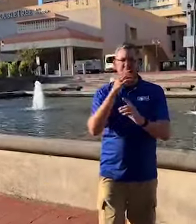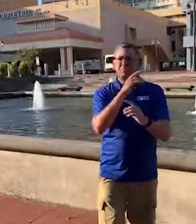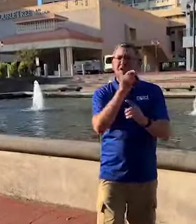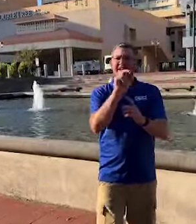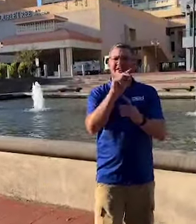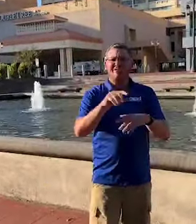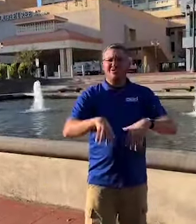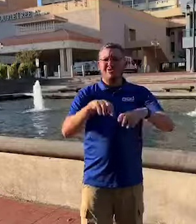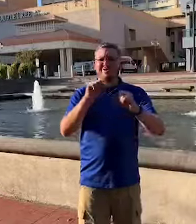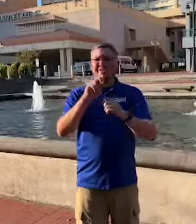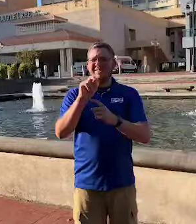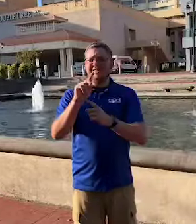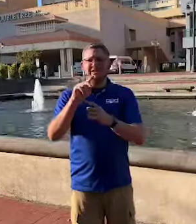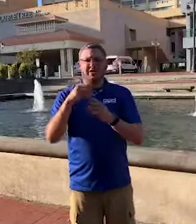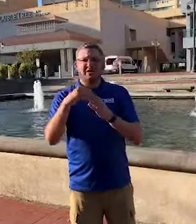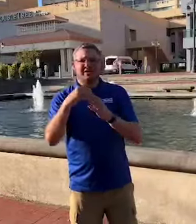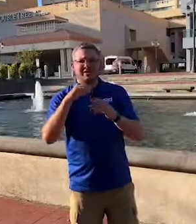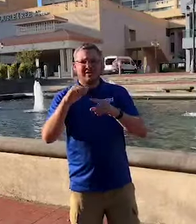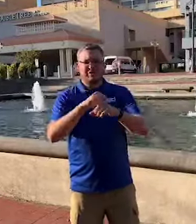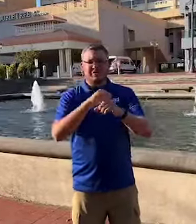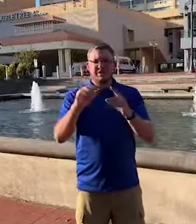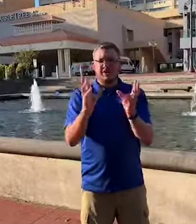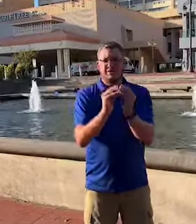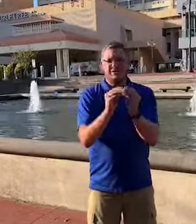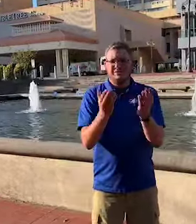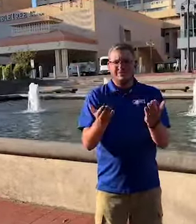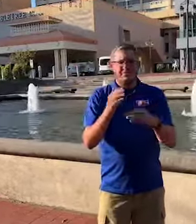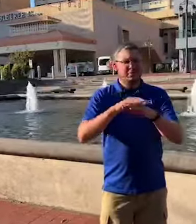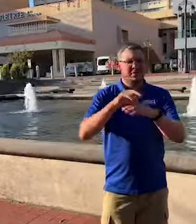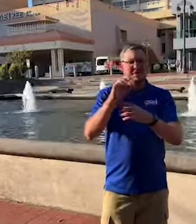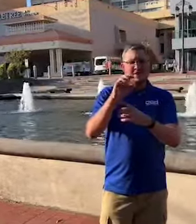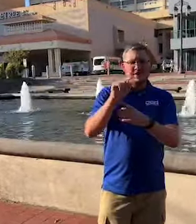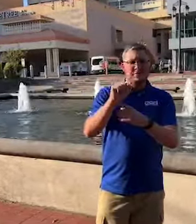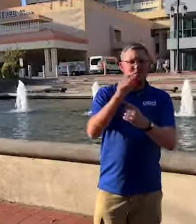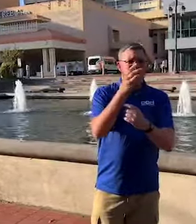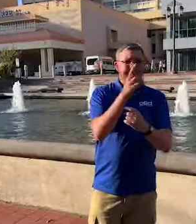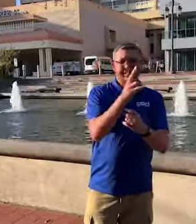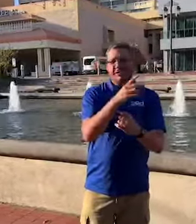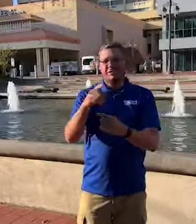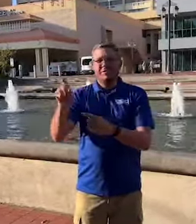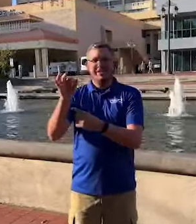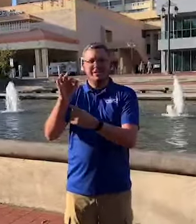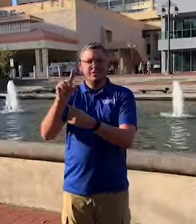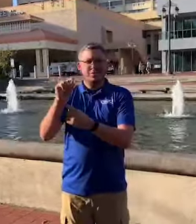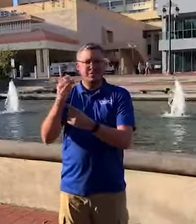the NAD Leadership Training Conference on October 17-19, 2019.